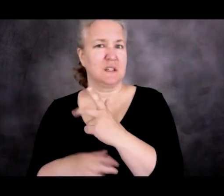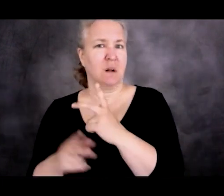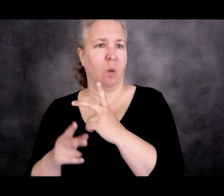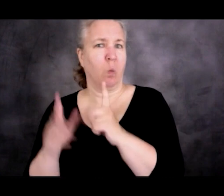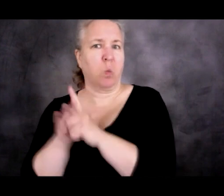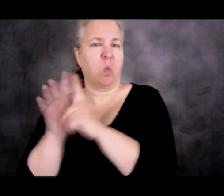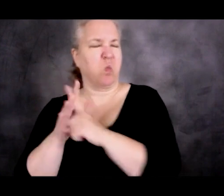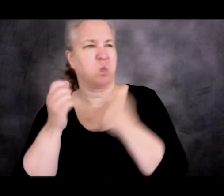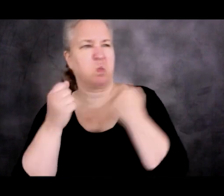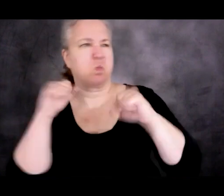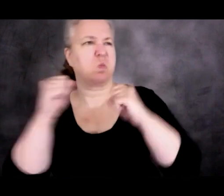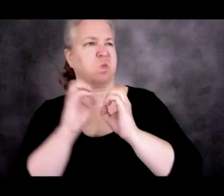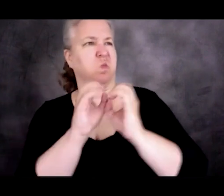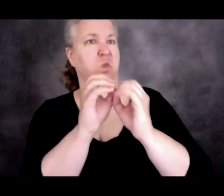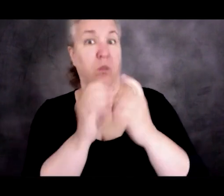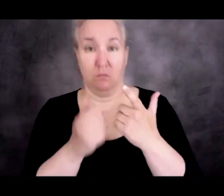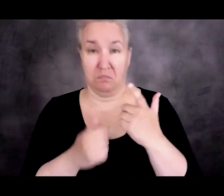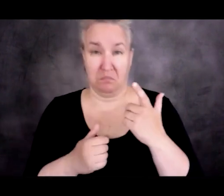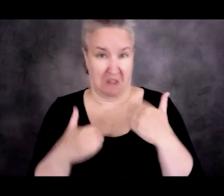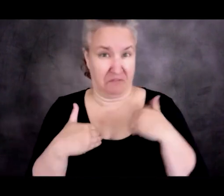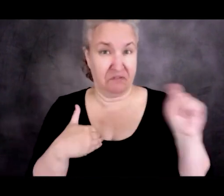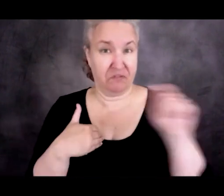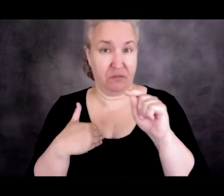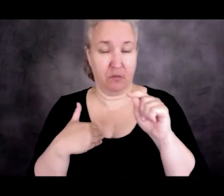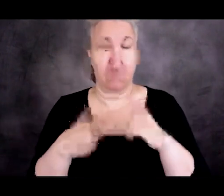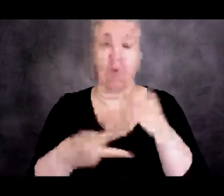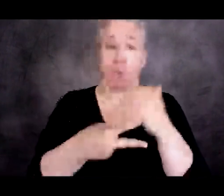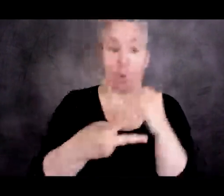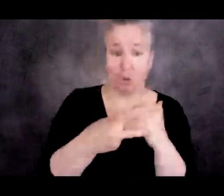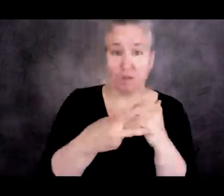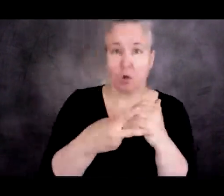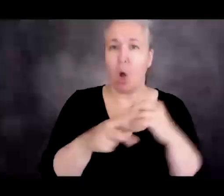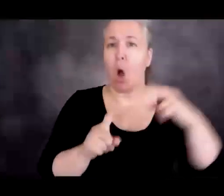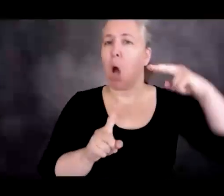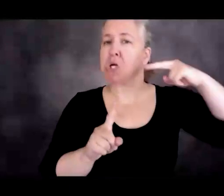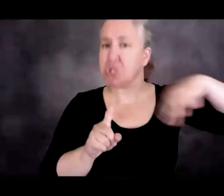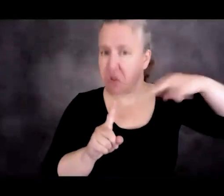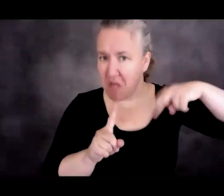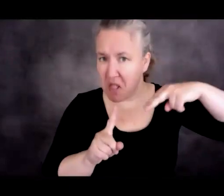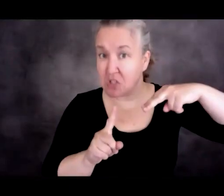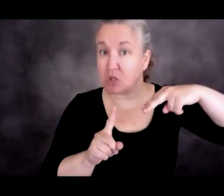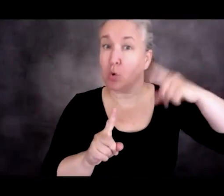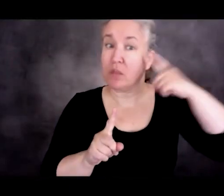Secondly, I was curious about, if beyond just surveillance, you think there are strings that can be attached to seeking